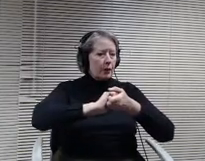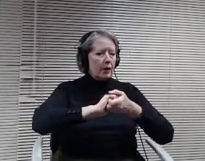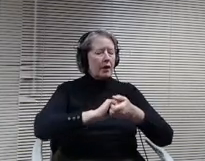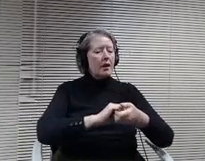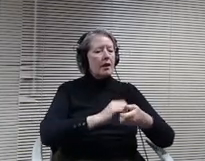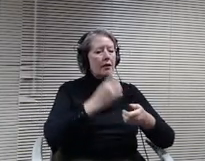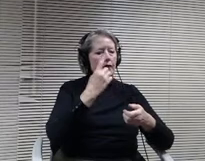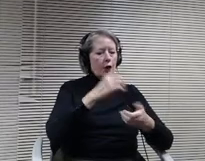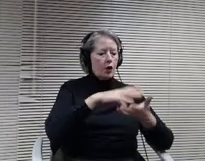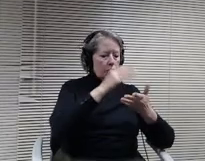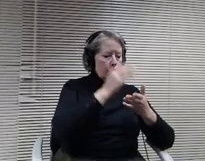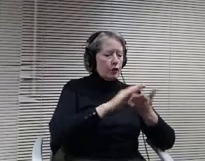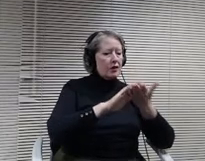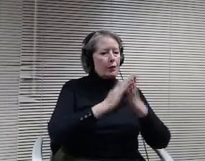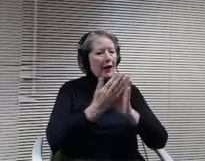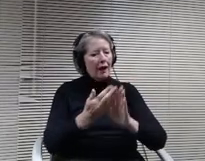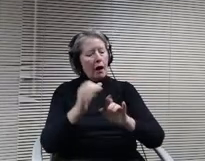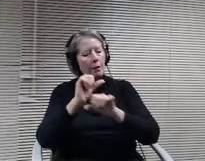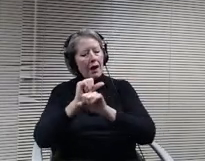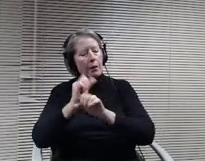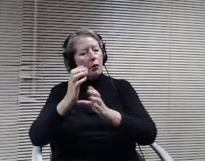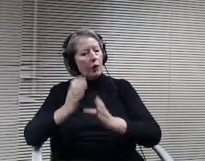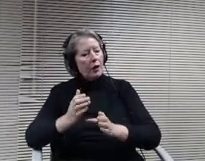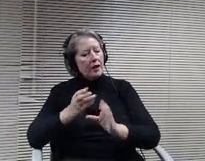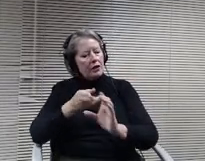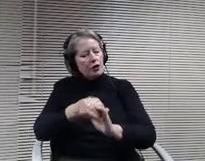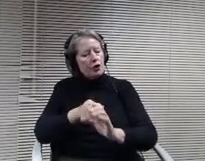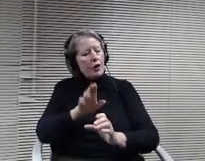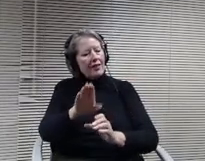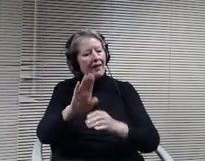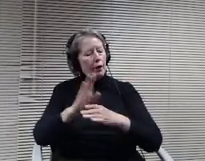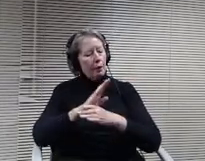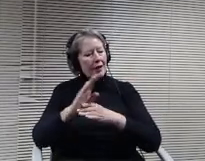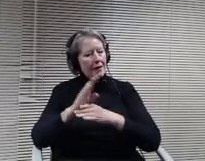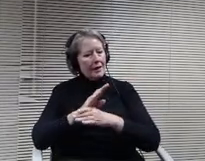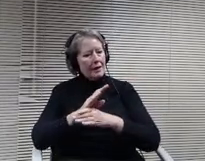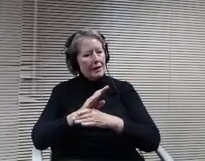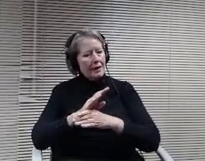Be part of their business. So there are very eager burns would not have issues with finding people to be involved